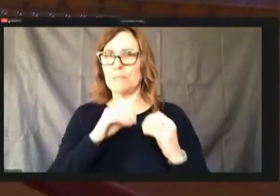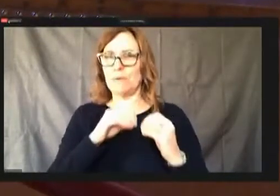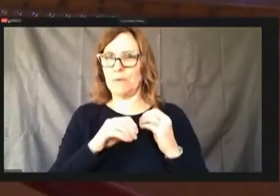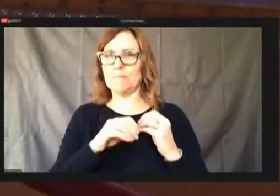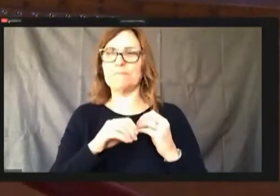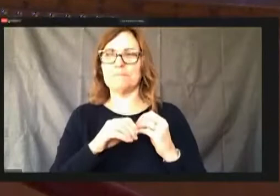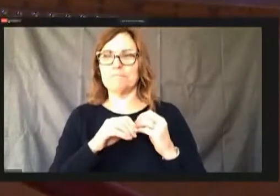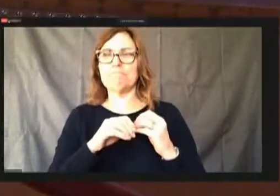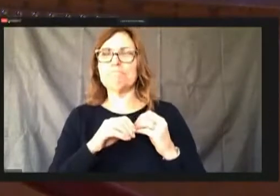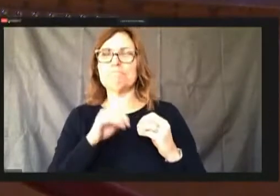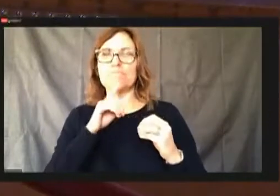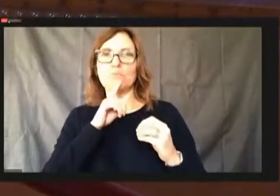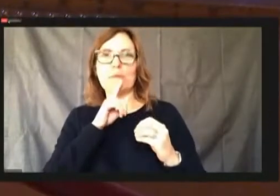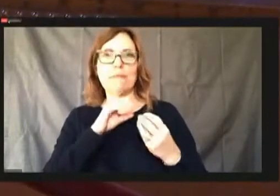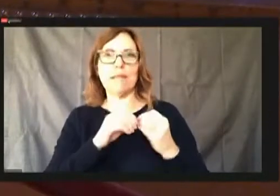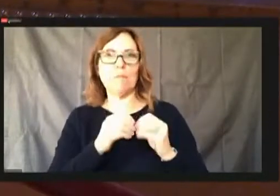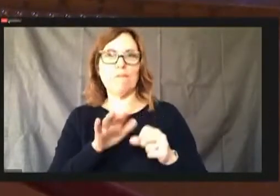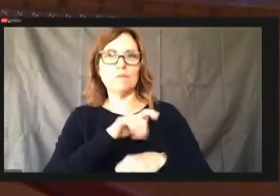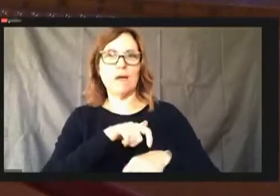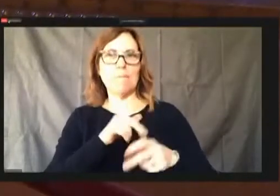As you continue on here.